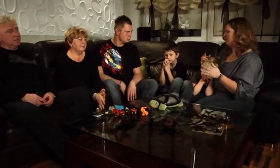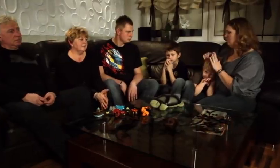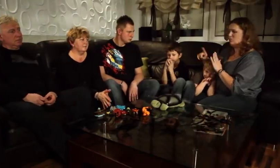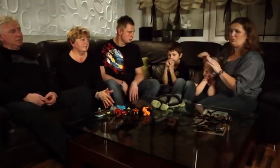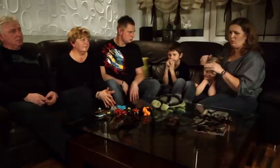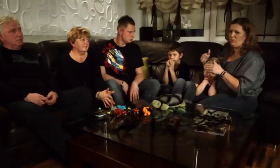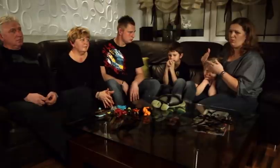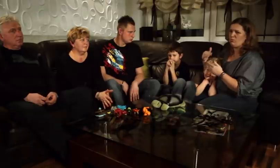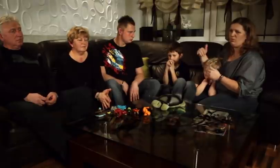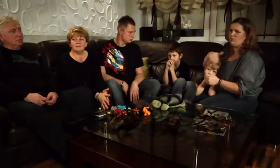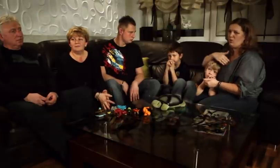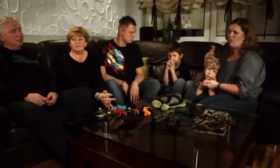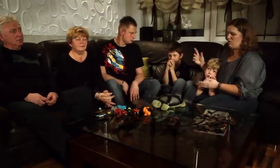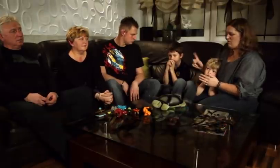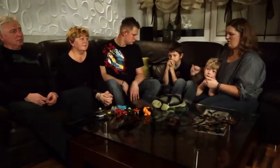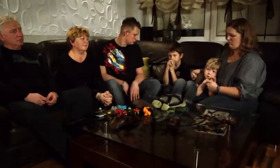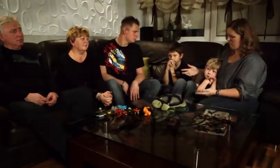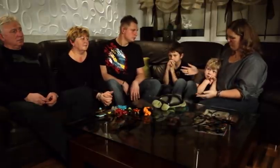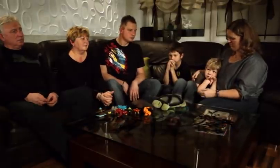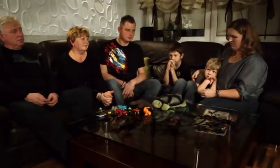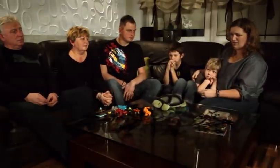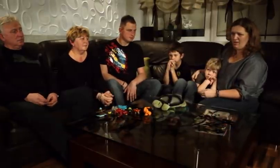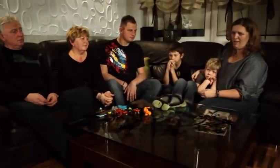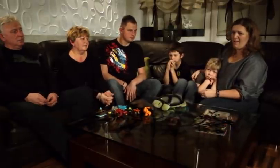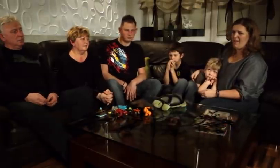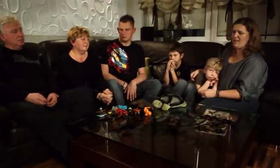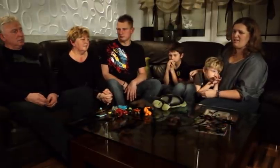I go swimming with my children, they also have swimming lessons at school.